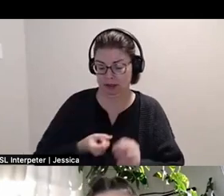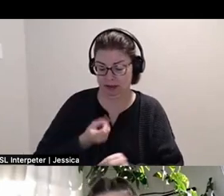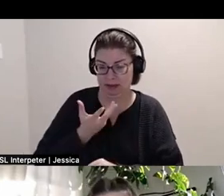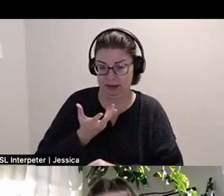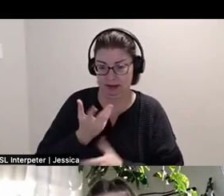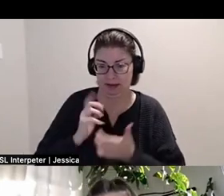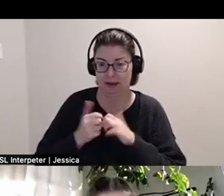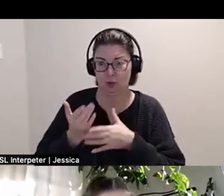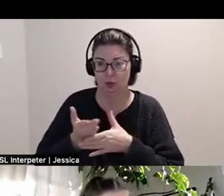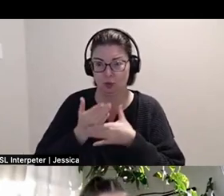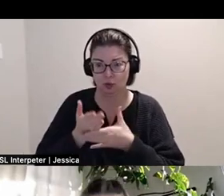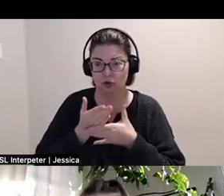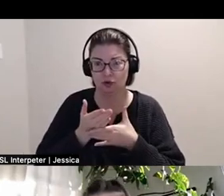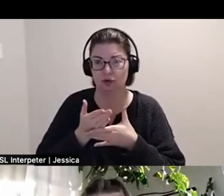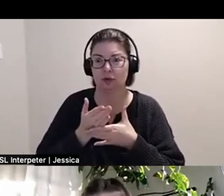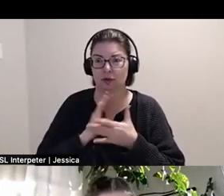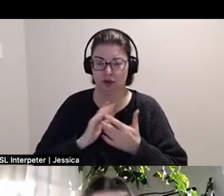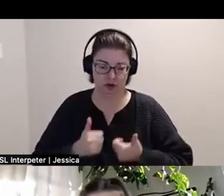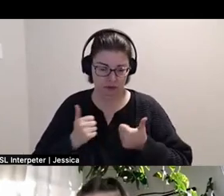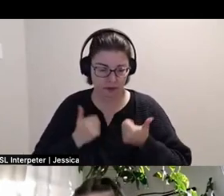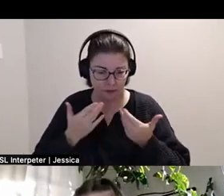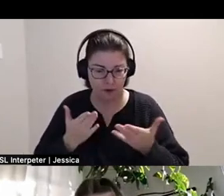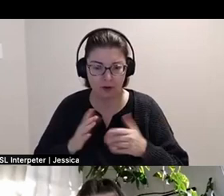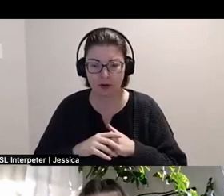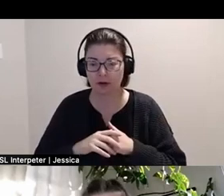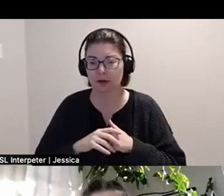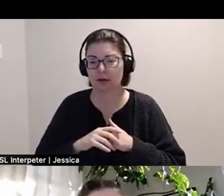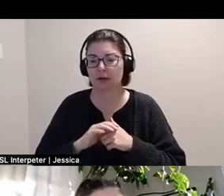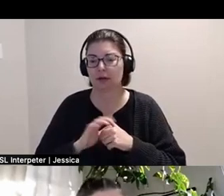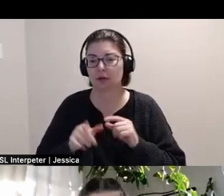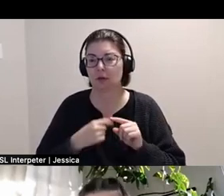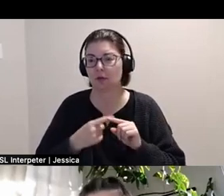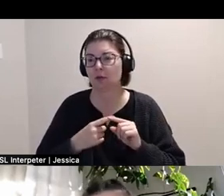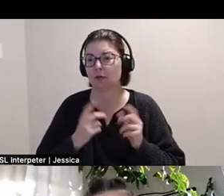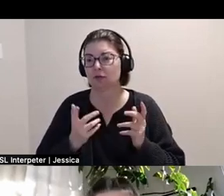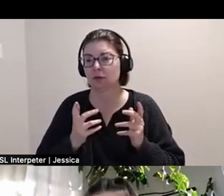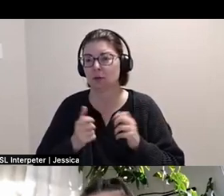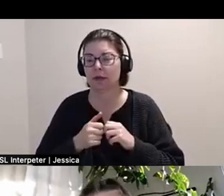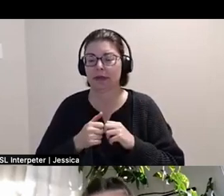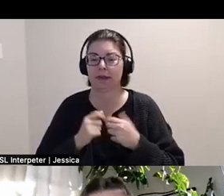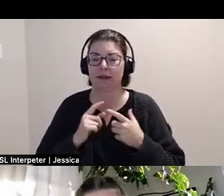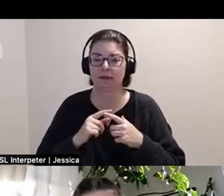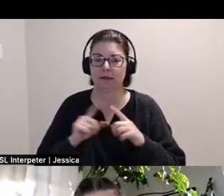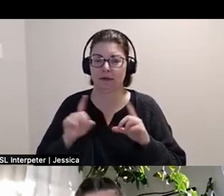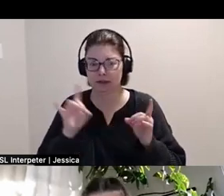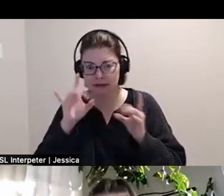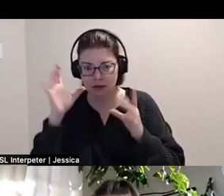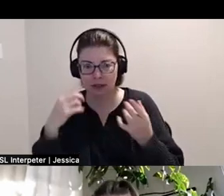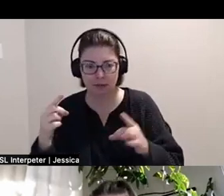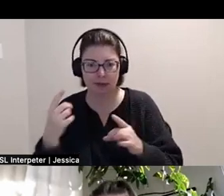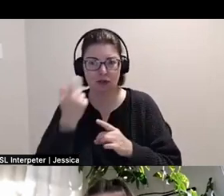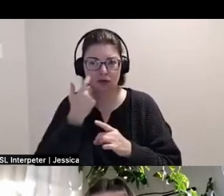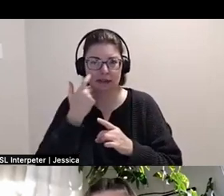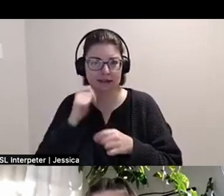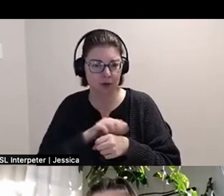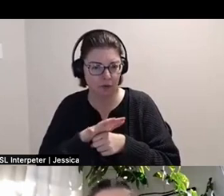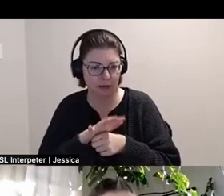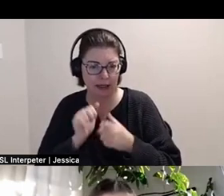our survival mechanisms. And in particular, when we're talking through states of disaster like the recent pandemic.